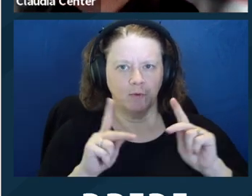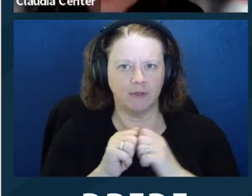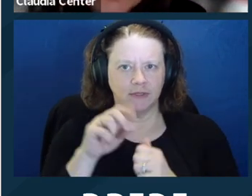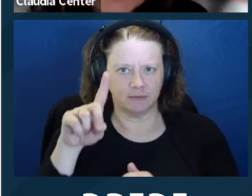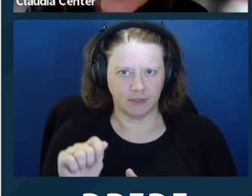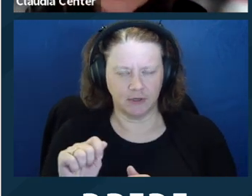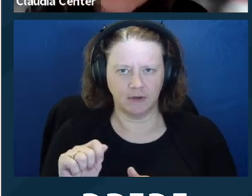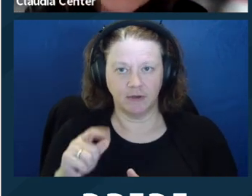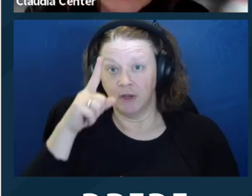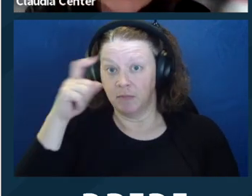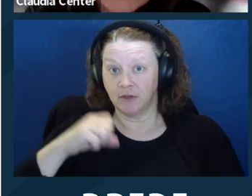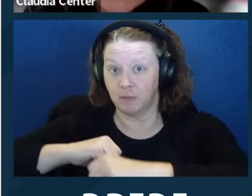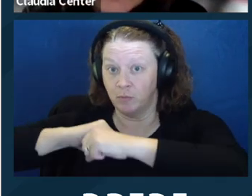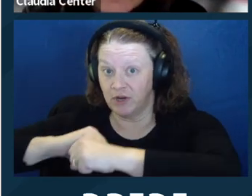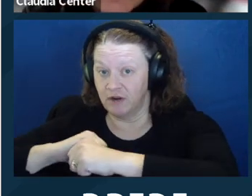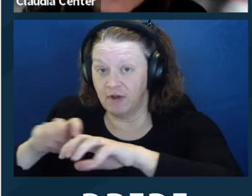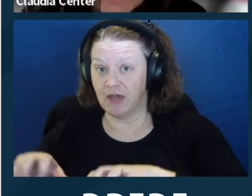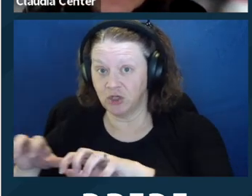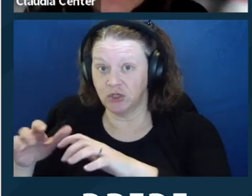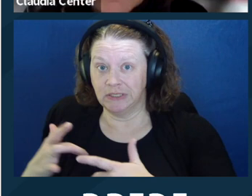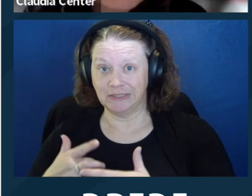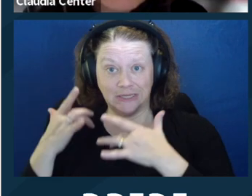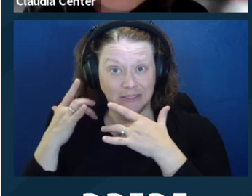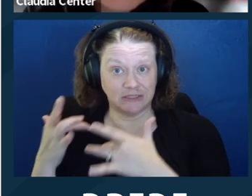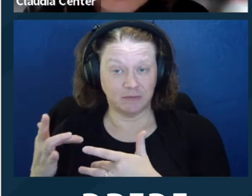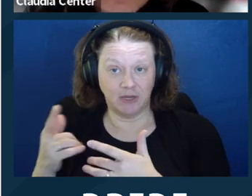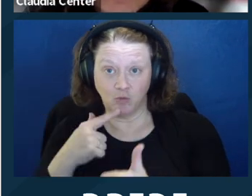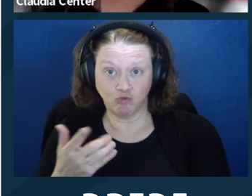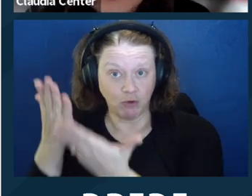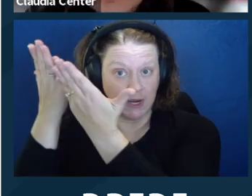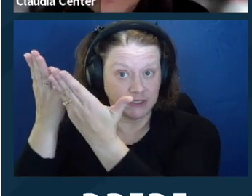with disabilities. So the comment says, the client may wish to